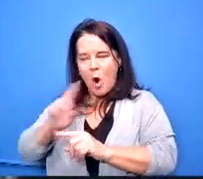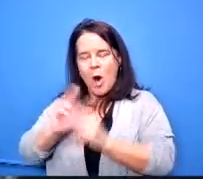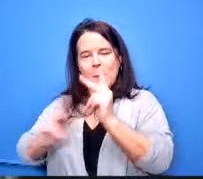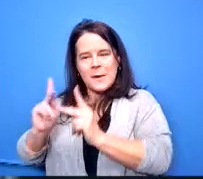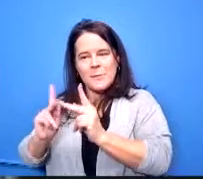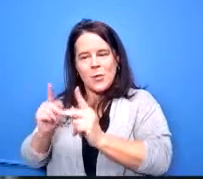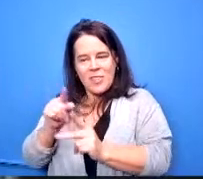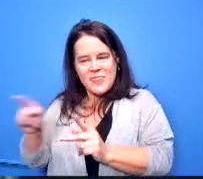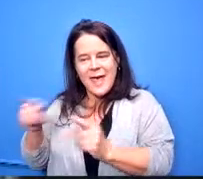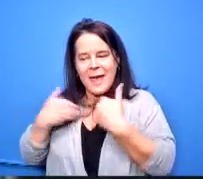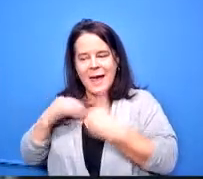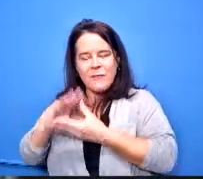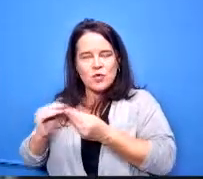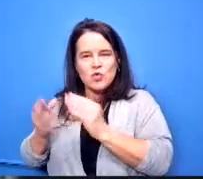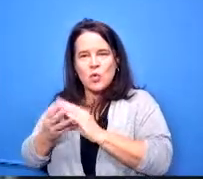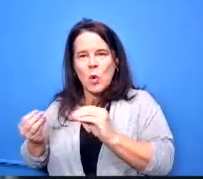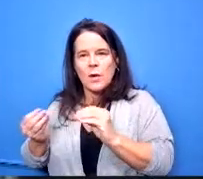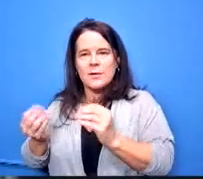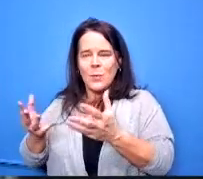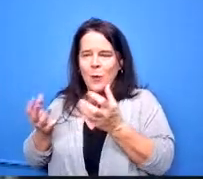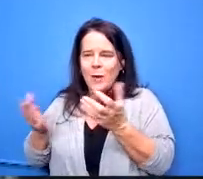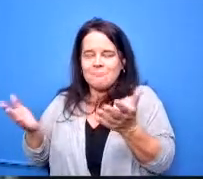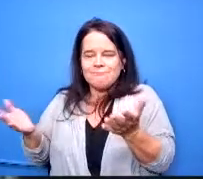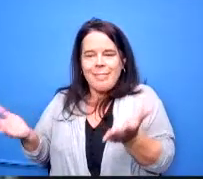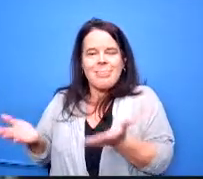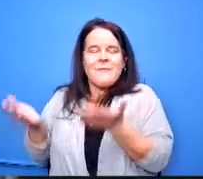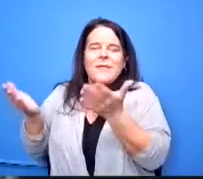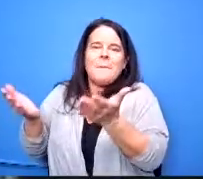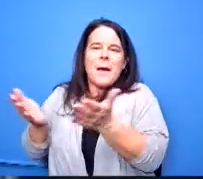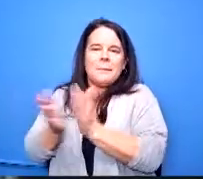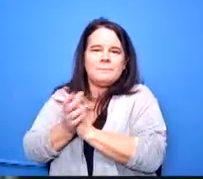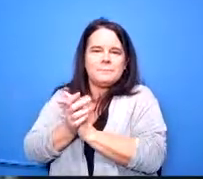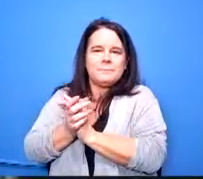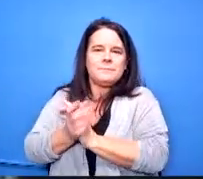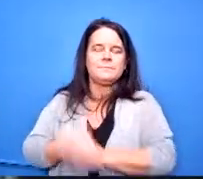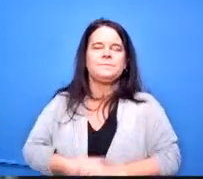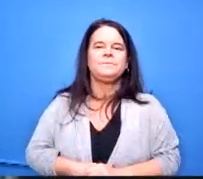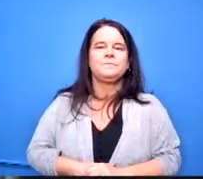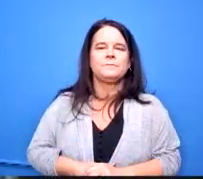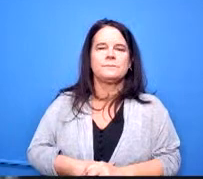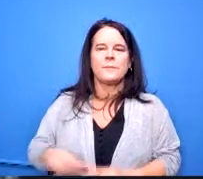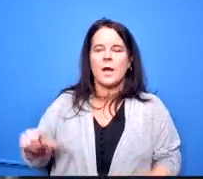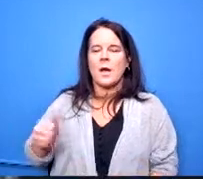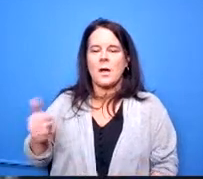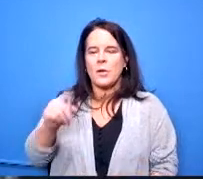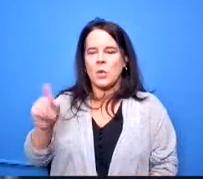definitely want to lift all our people up um are there any other questions comments if not